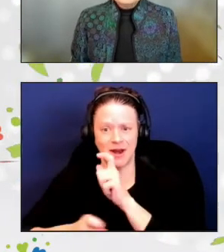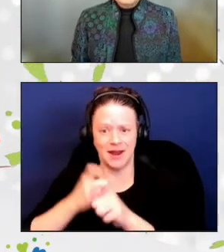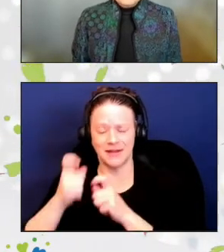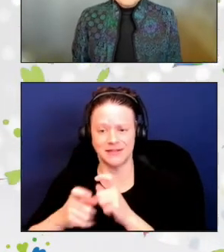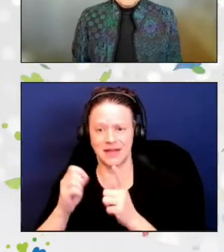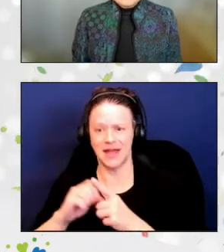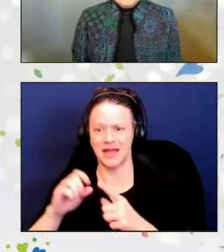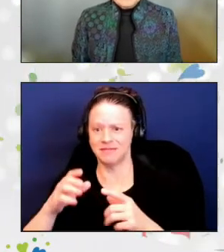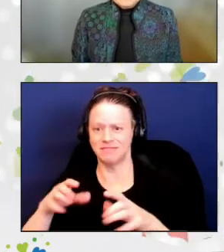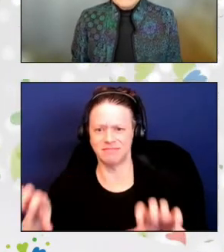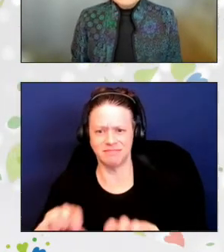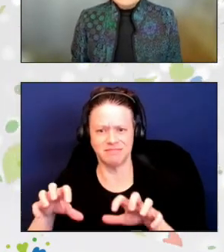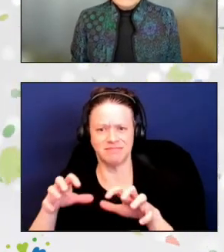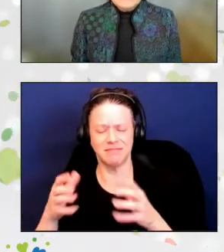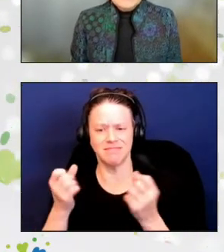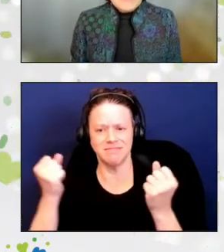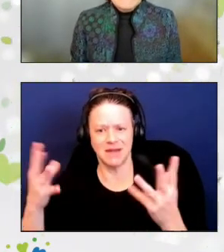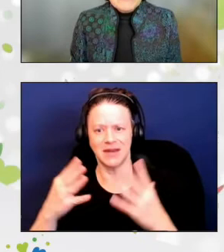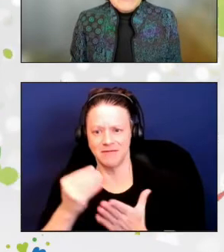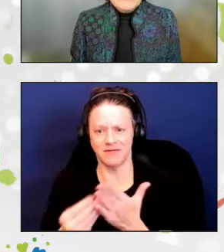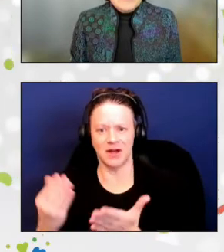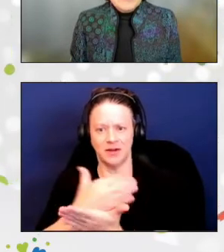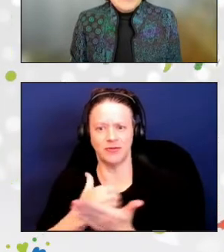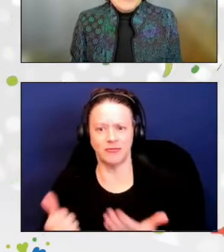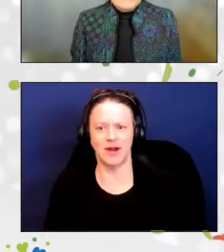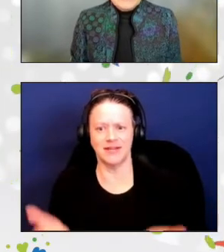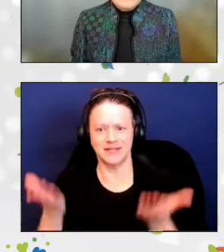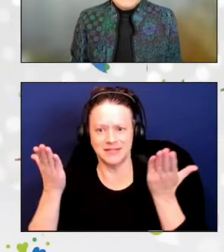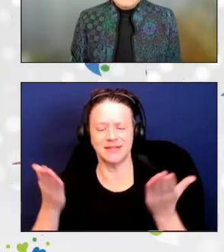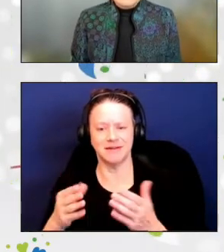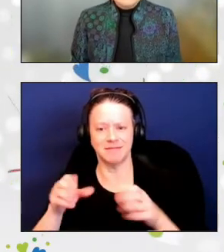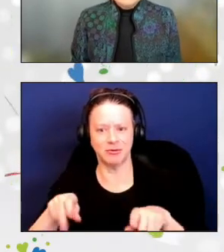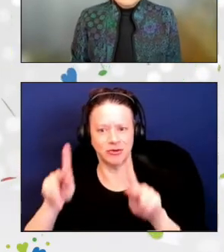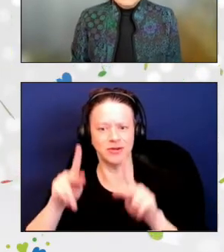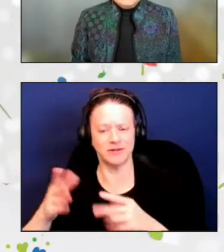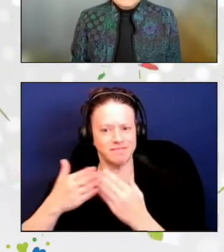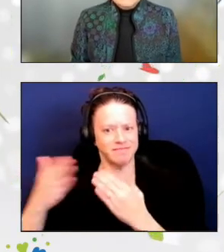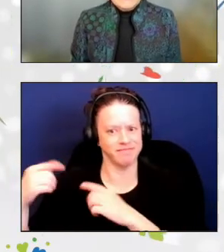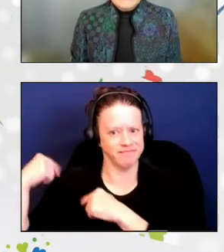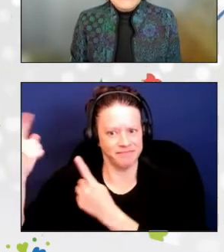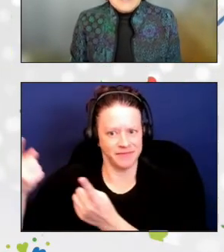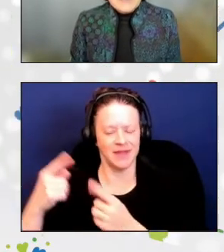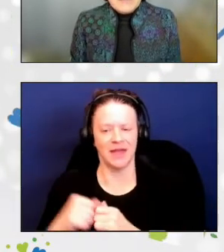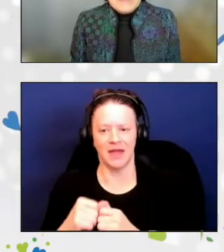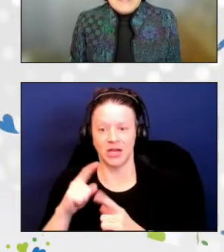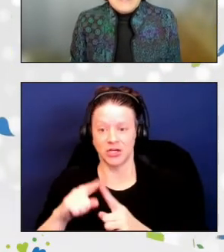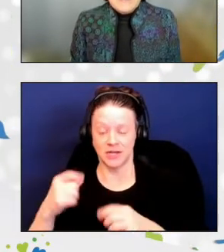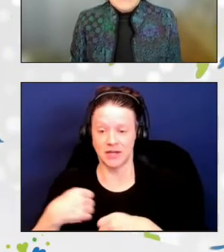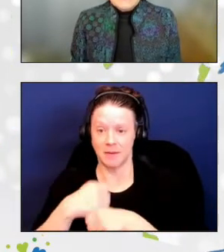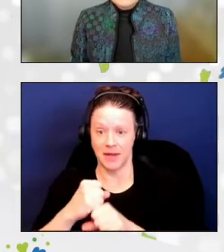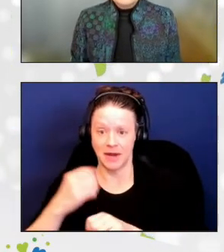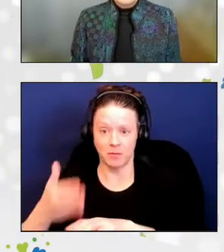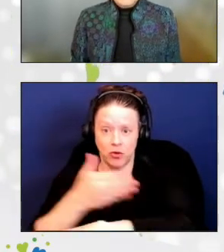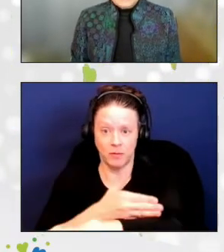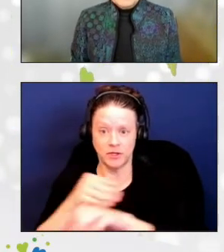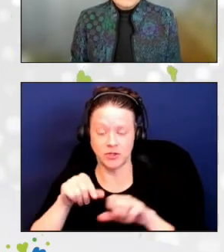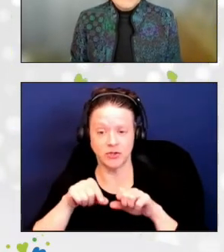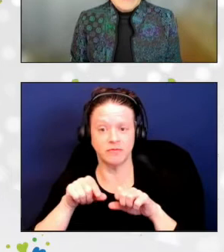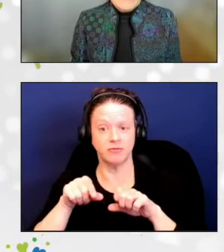During the pandemic, she helped make physical improvements to the center to facilitate accessibility and ensure optimum health